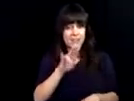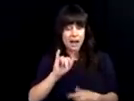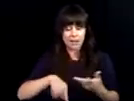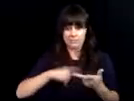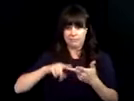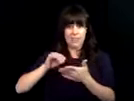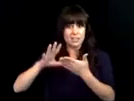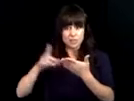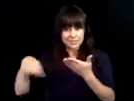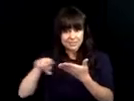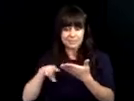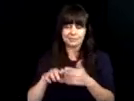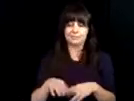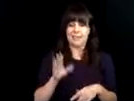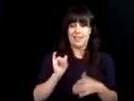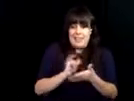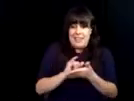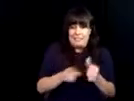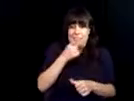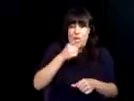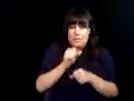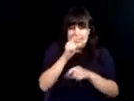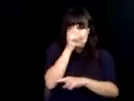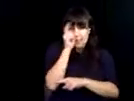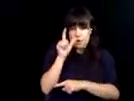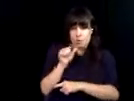ahead for us, for your organization and for